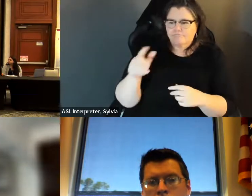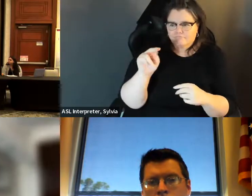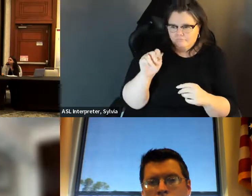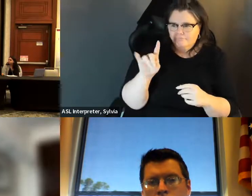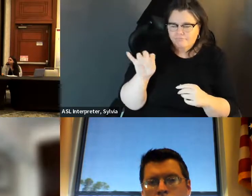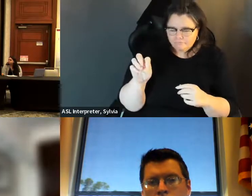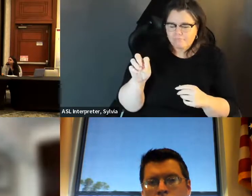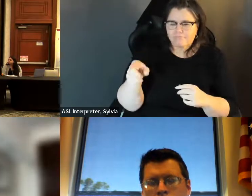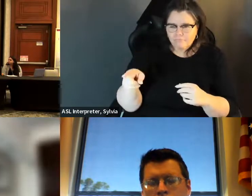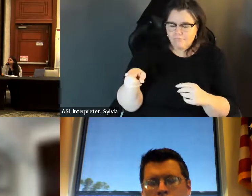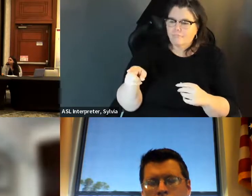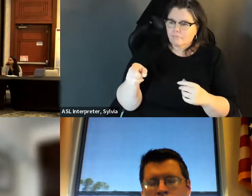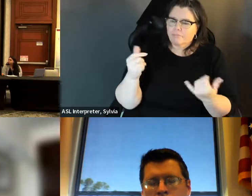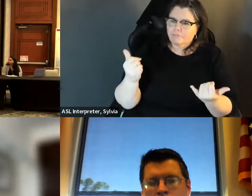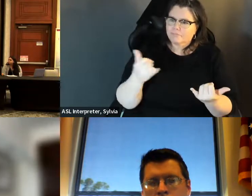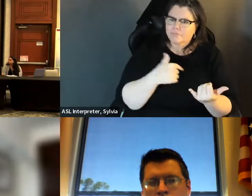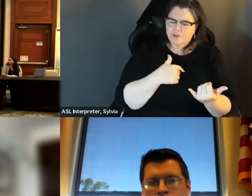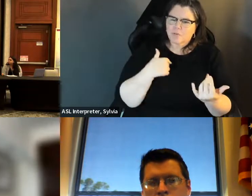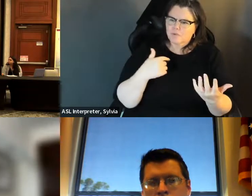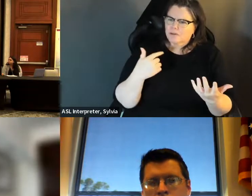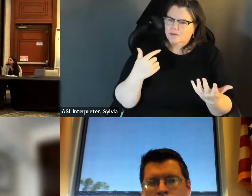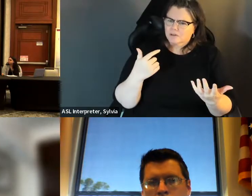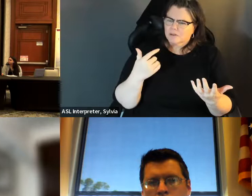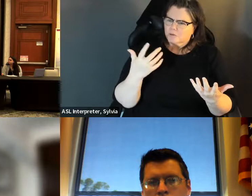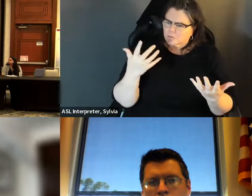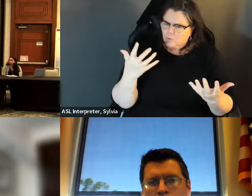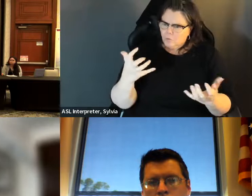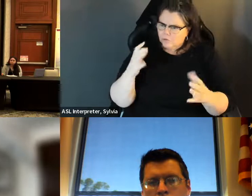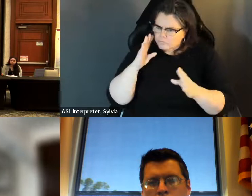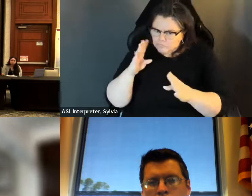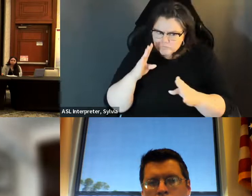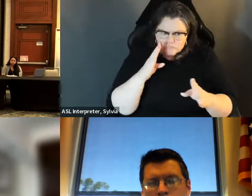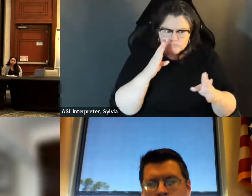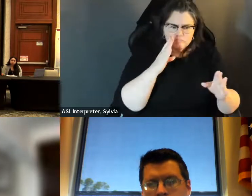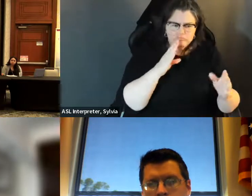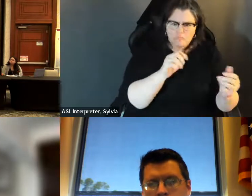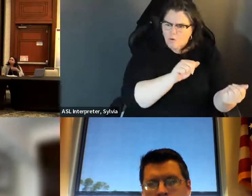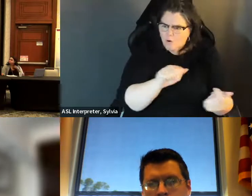foundation in this conversation that we're Thank you so much, Nadine, for really laying the foundation in this conversation, that we're we're talking about. talking about, and you know, calling attention to all